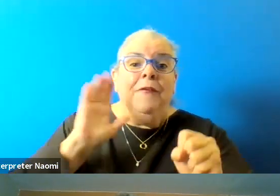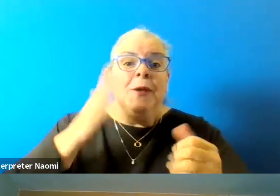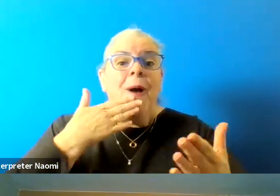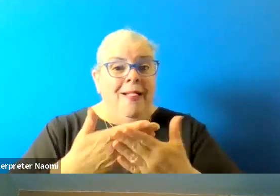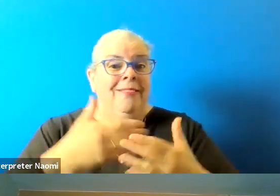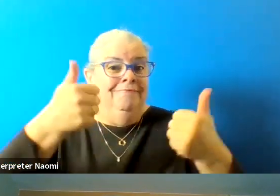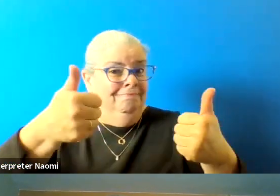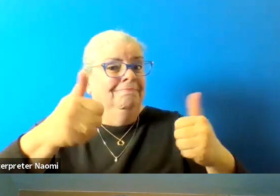Thank you. Bye bye.